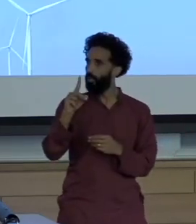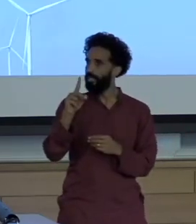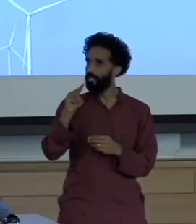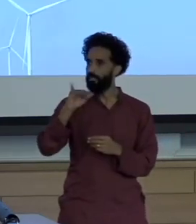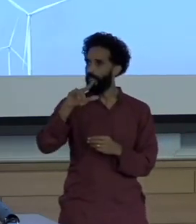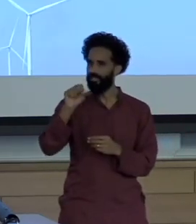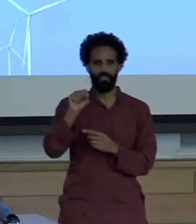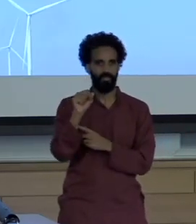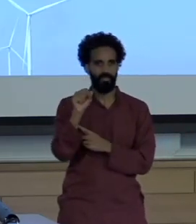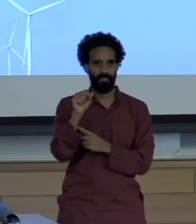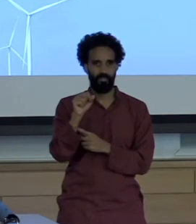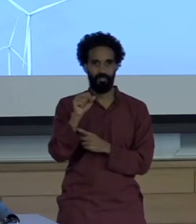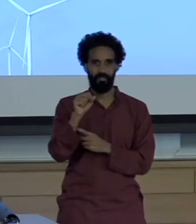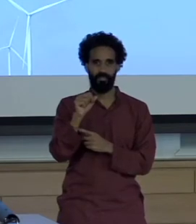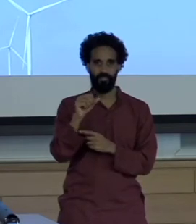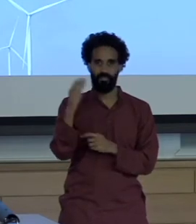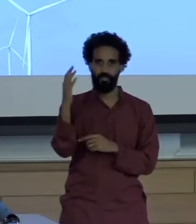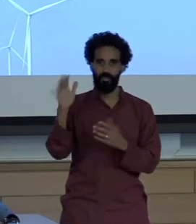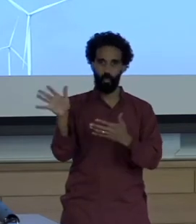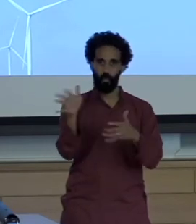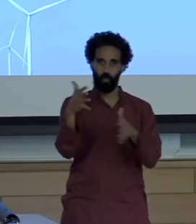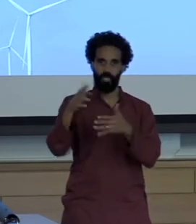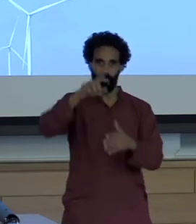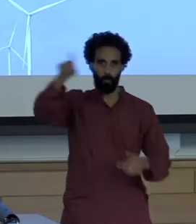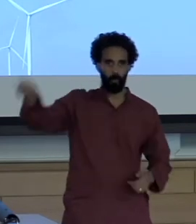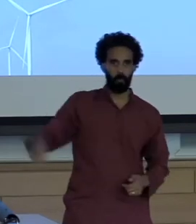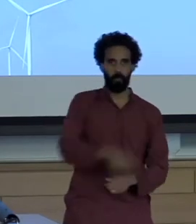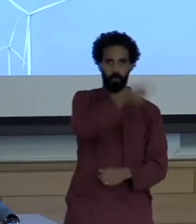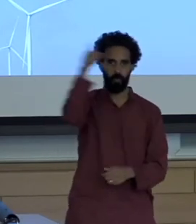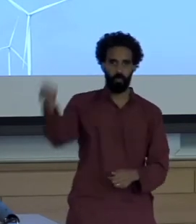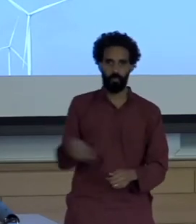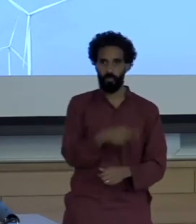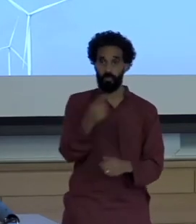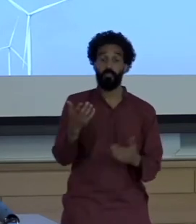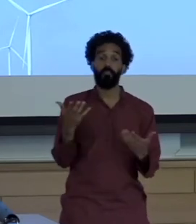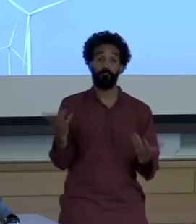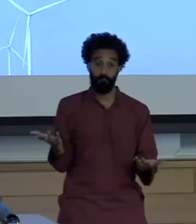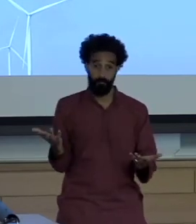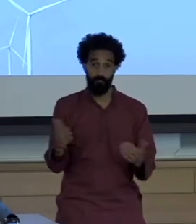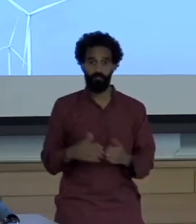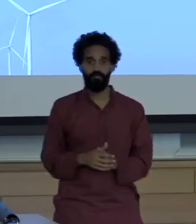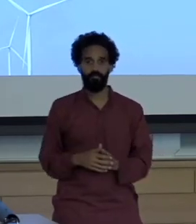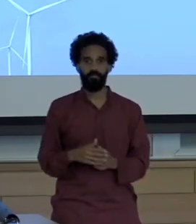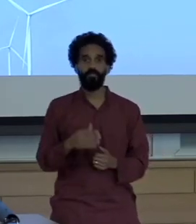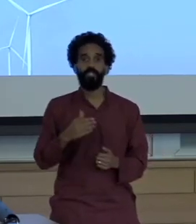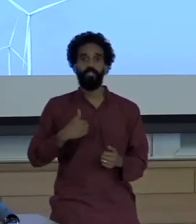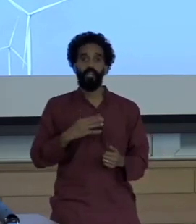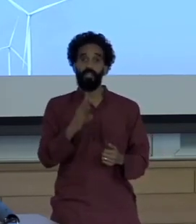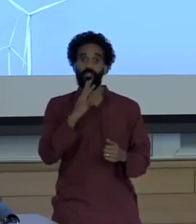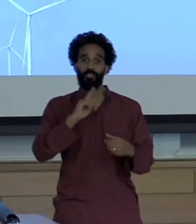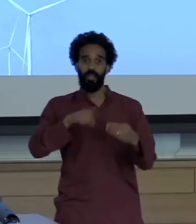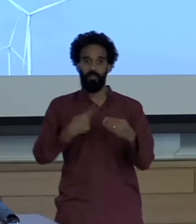So following this great tour of a devastated Latin America. I'm gonna take you to a beautiful site